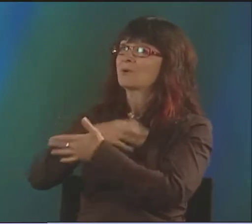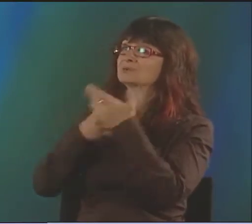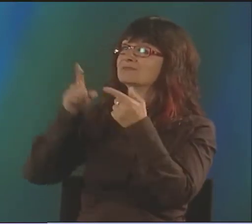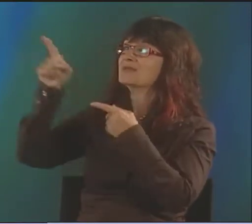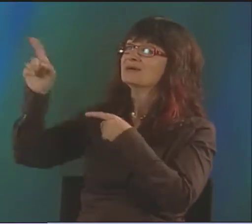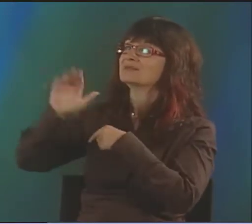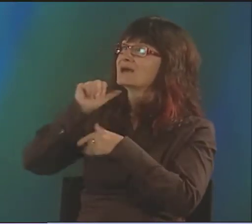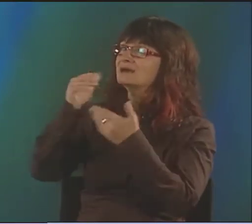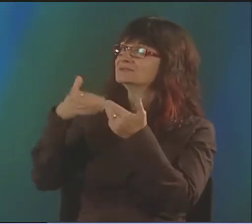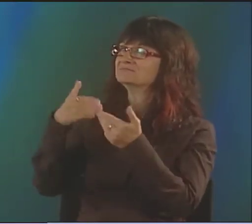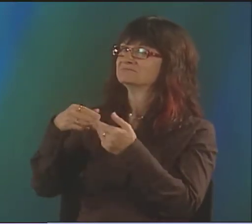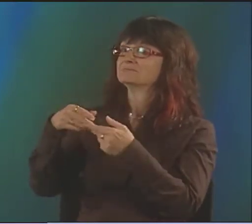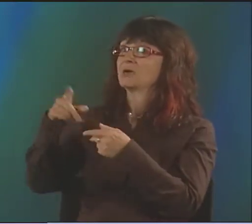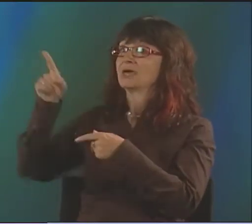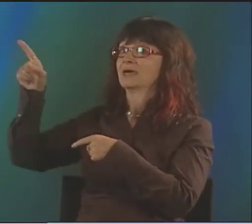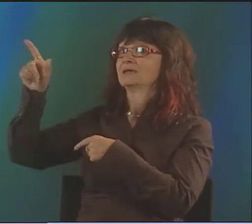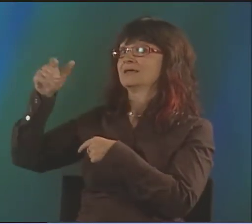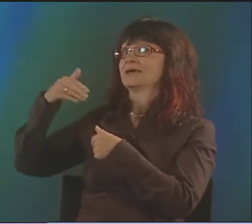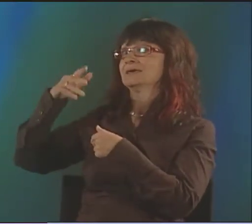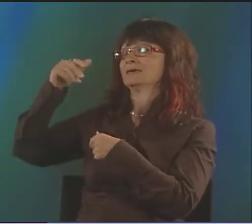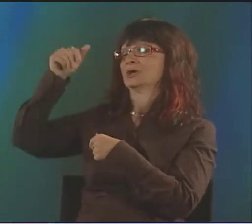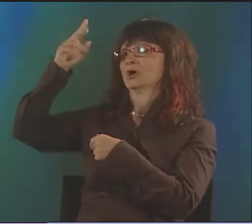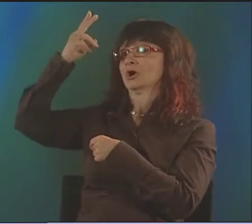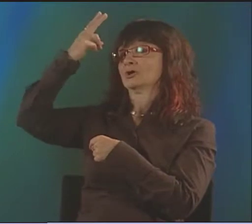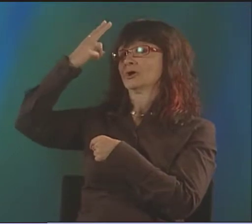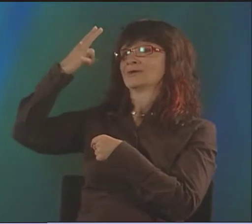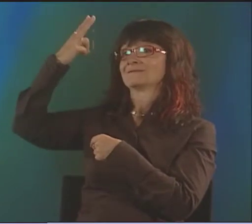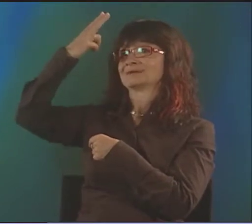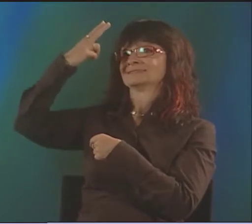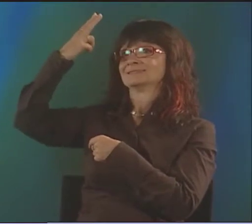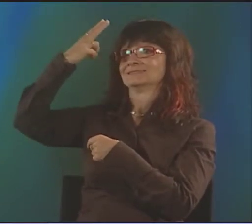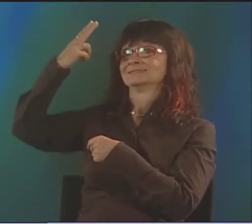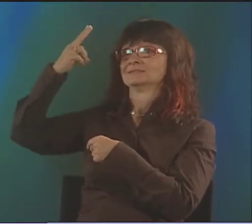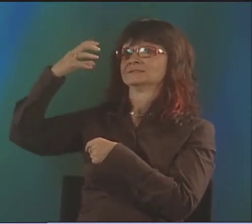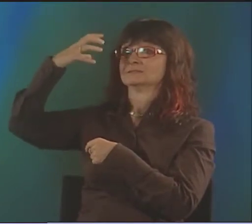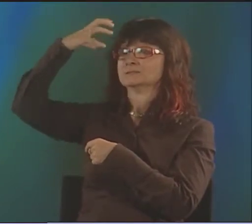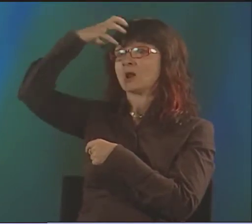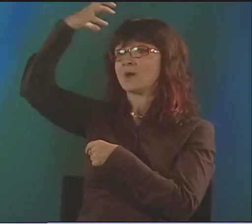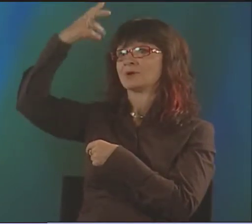I WANT TO TELL YOU, IN SWEDEN IT WAS NOT EASY TO GET A POETRY SCENE GOING THERE.